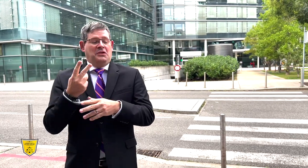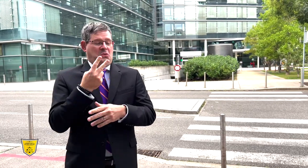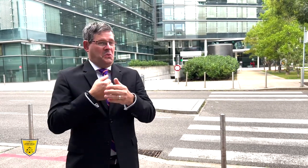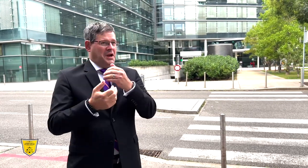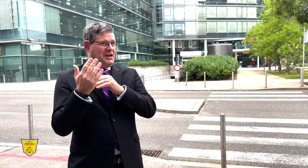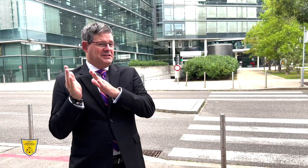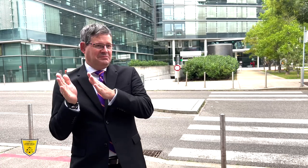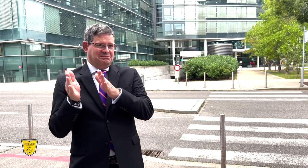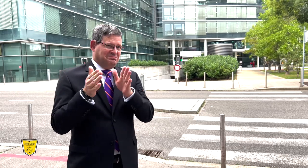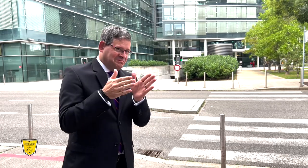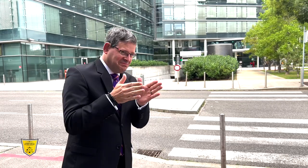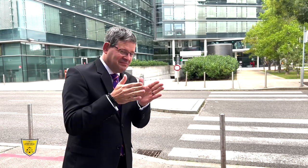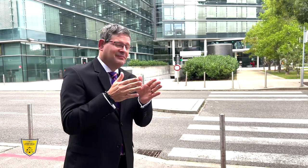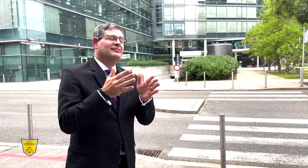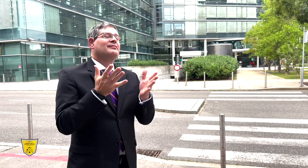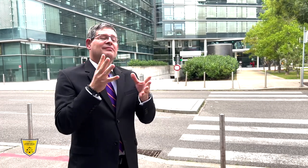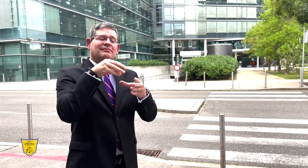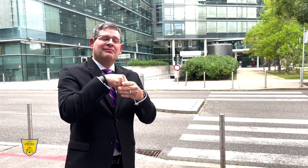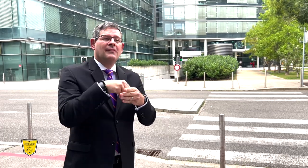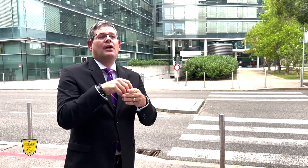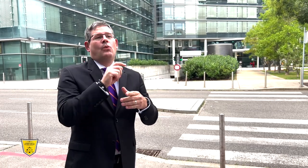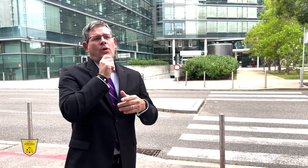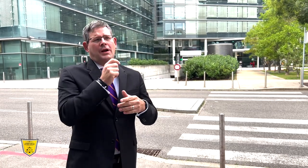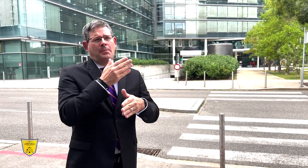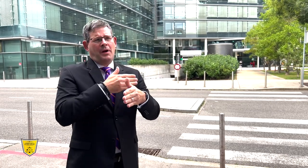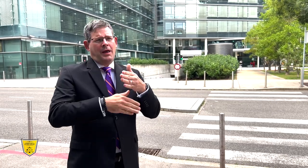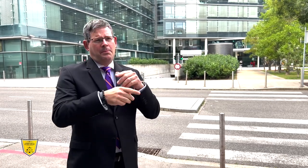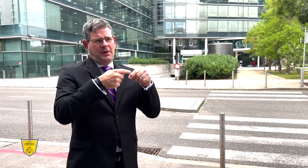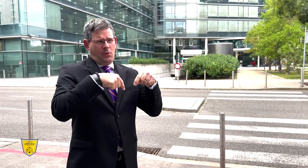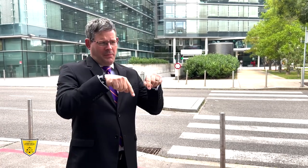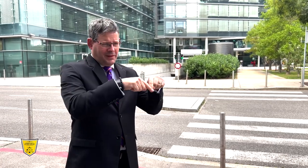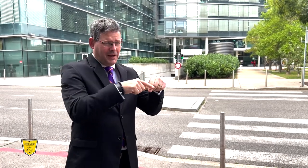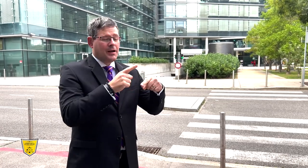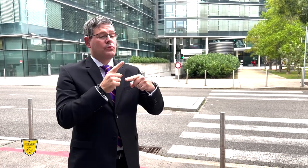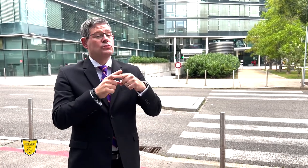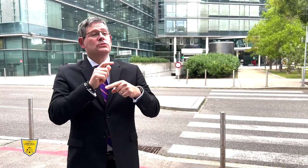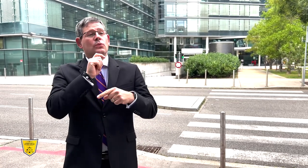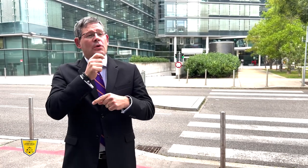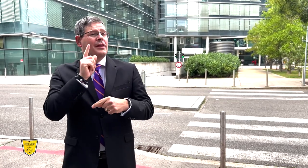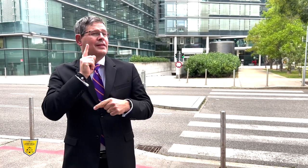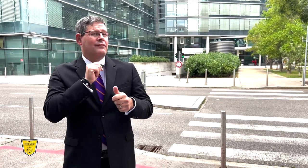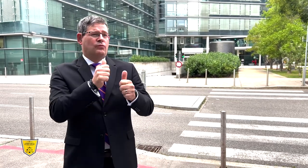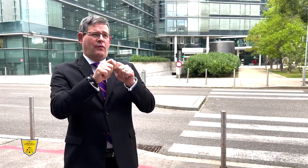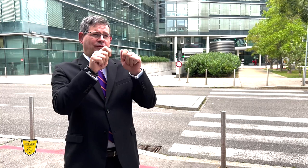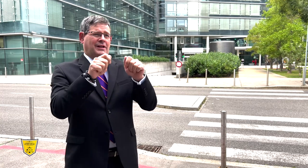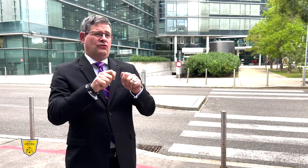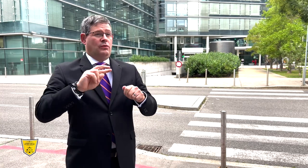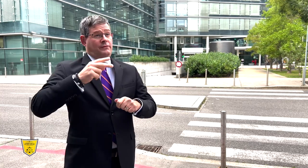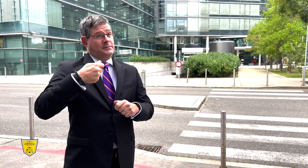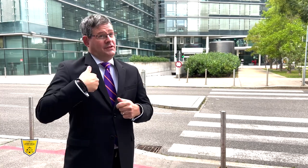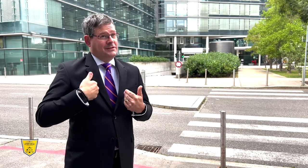Two years ago I was part of Hungarian Paralympics and currently Vice President of Hungarian Deaf Sports Federation.